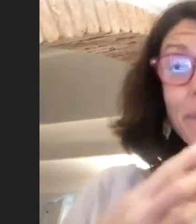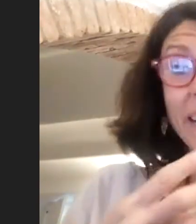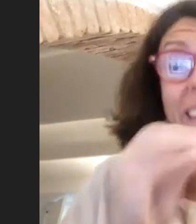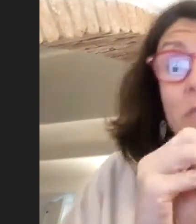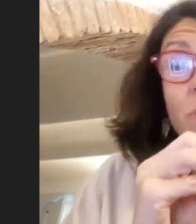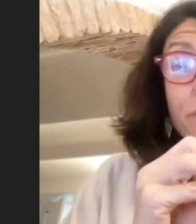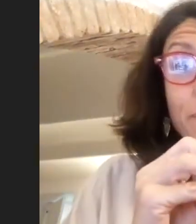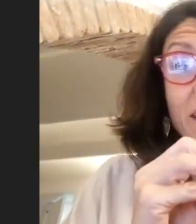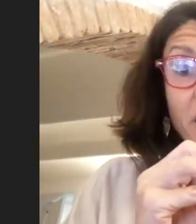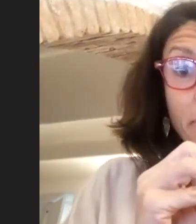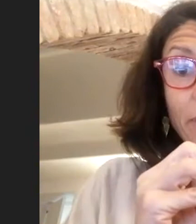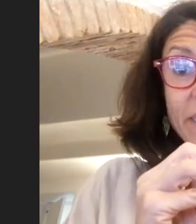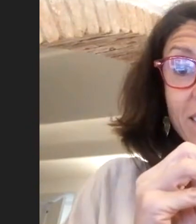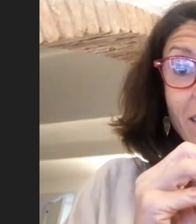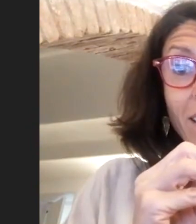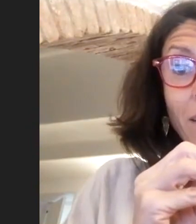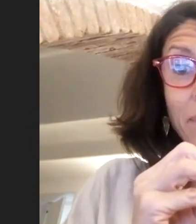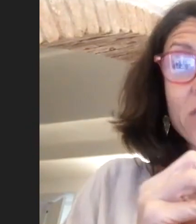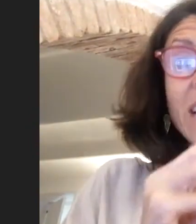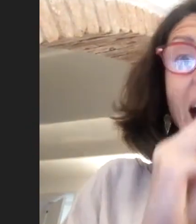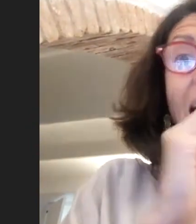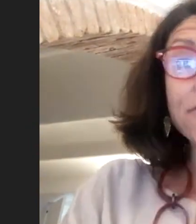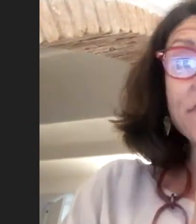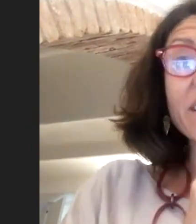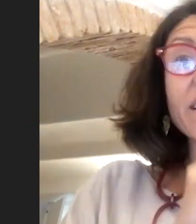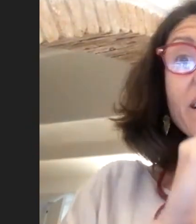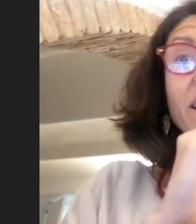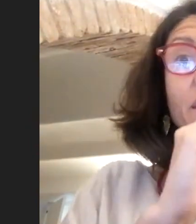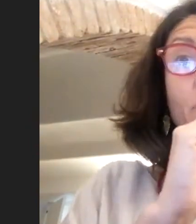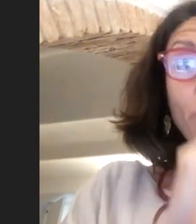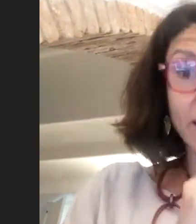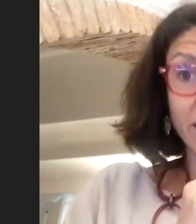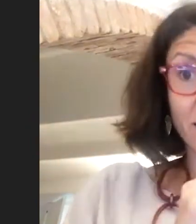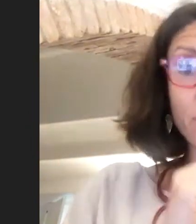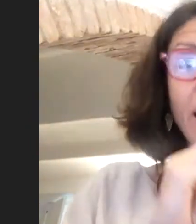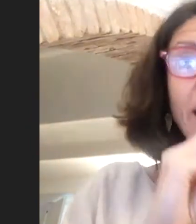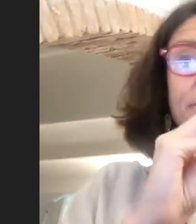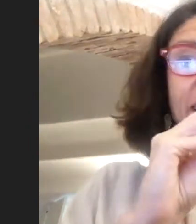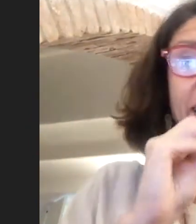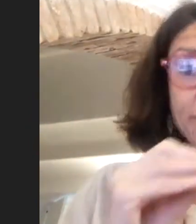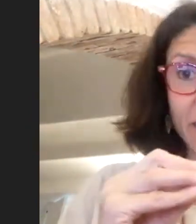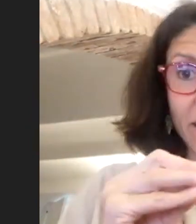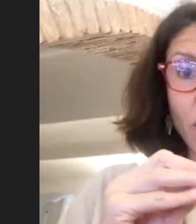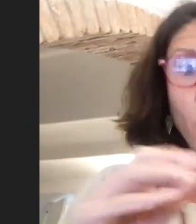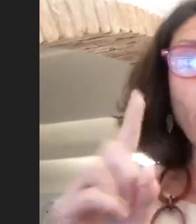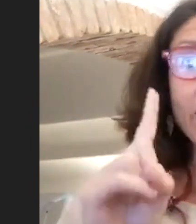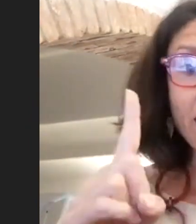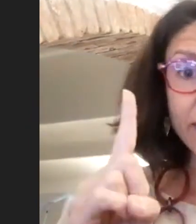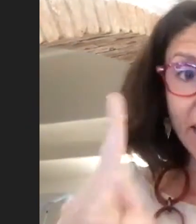and this was for me a turning point, because after when you have lived one hour